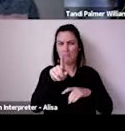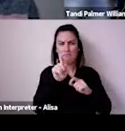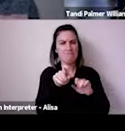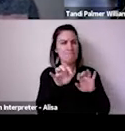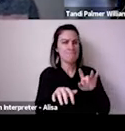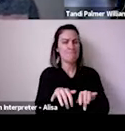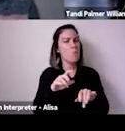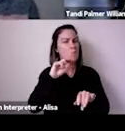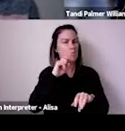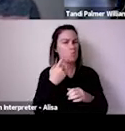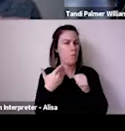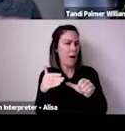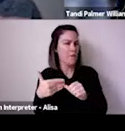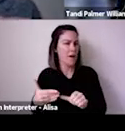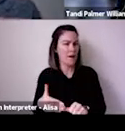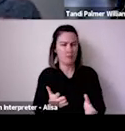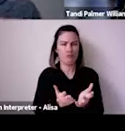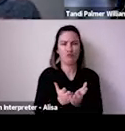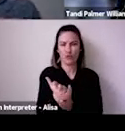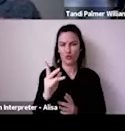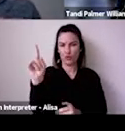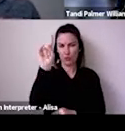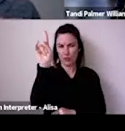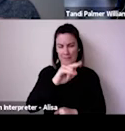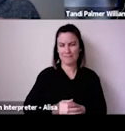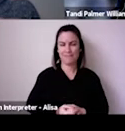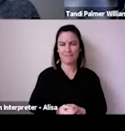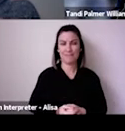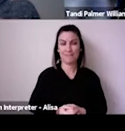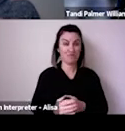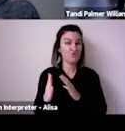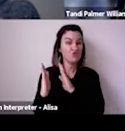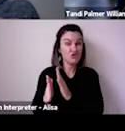arts and cultural industry, to support important decision making about when to reopen doors